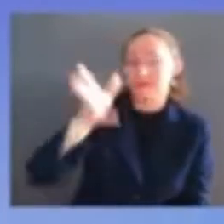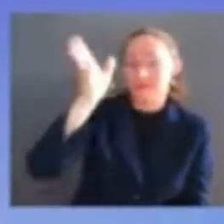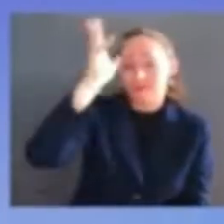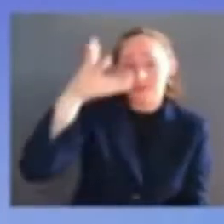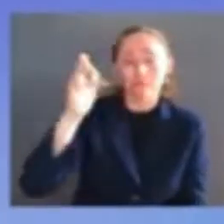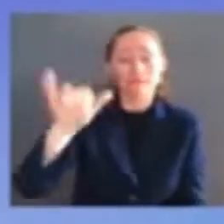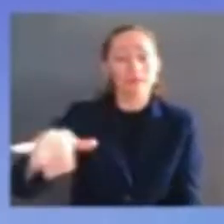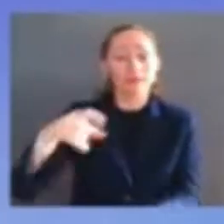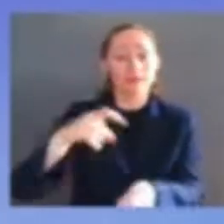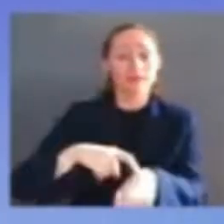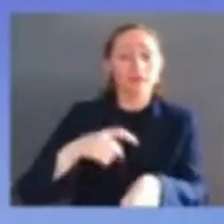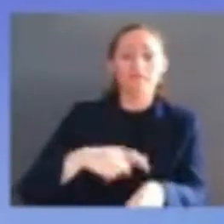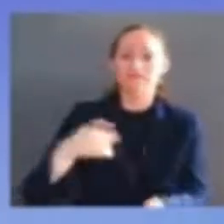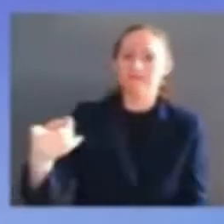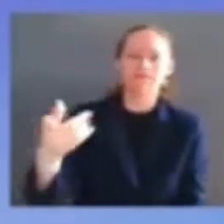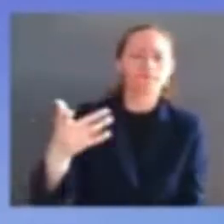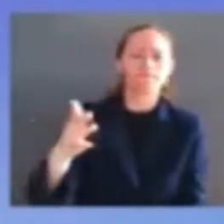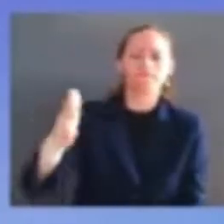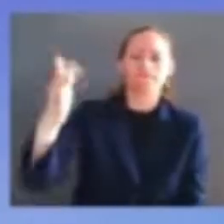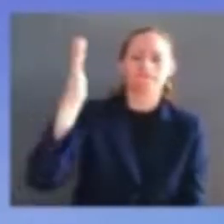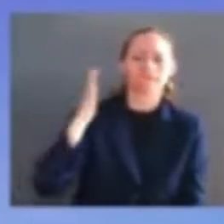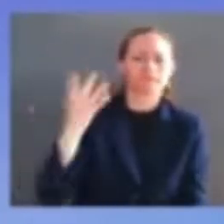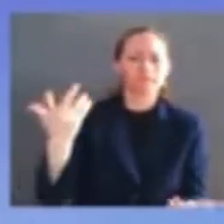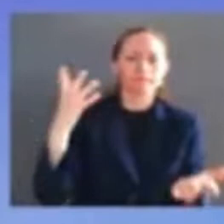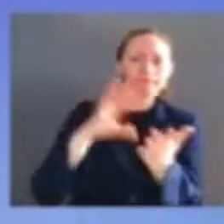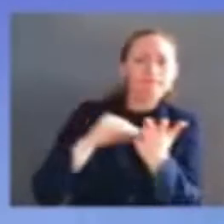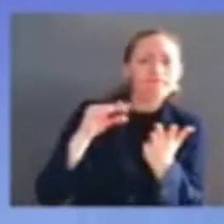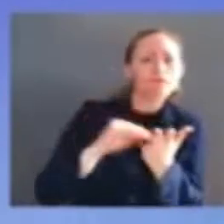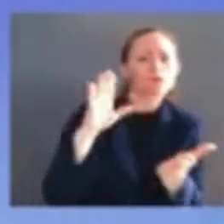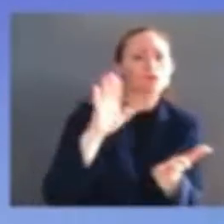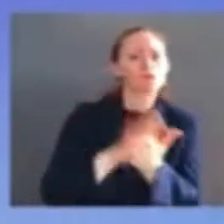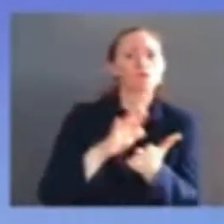to my parents who went to racially segregated schools